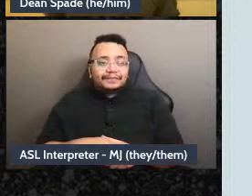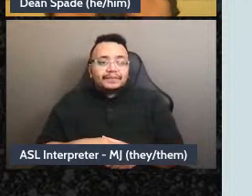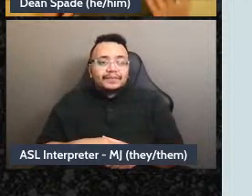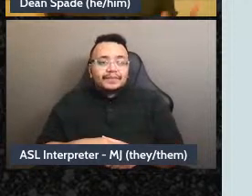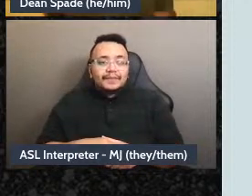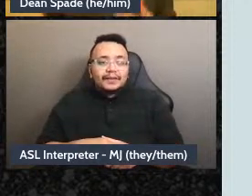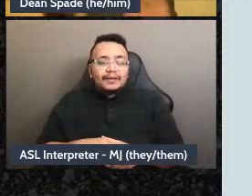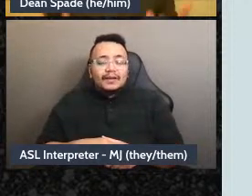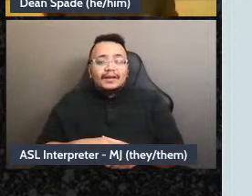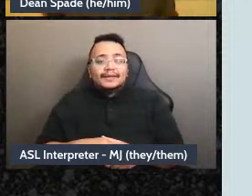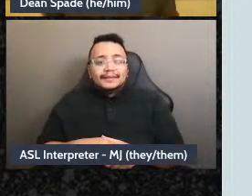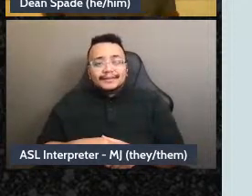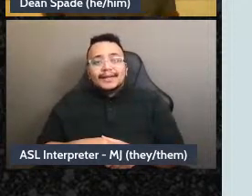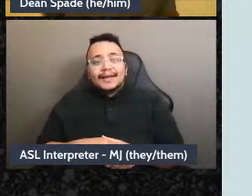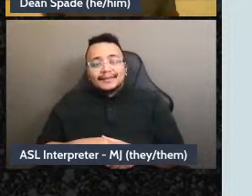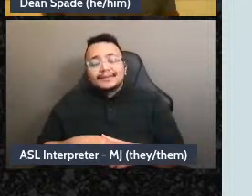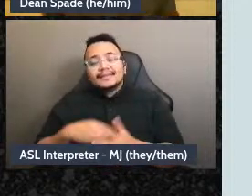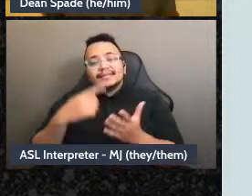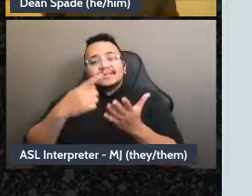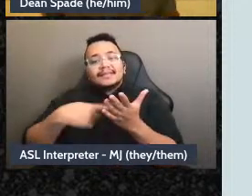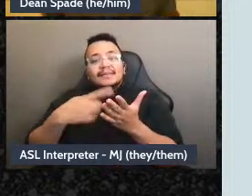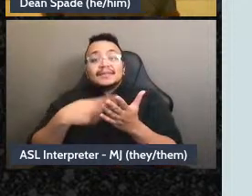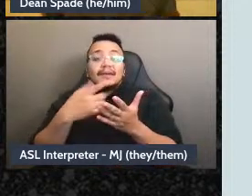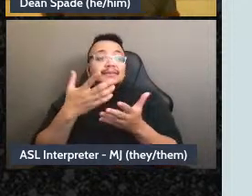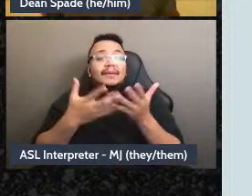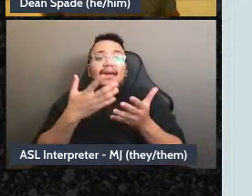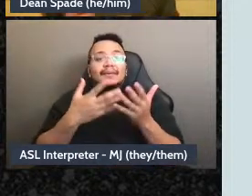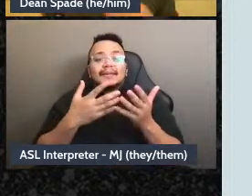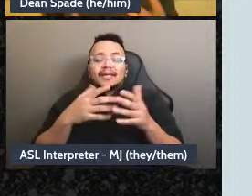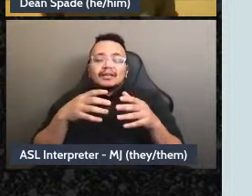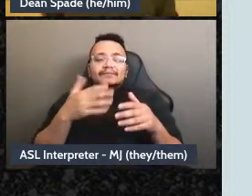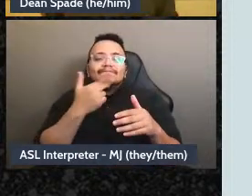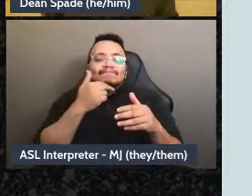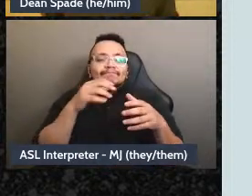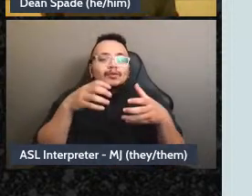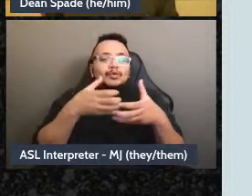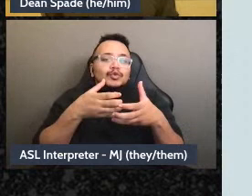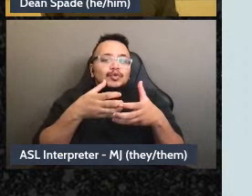you know, two or four people to start a group and never really share decision making your